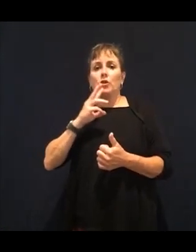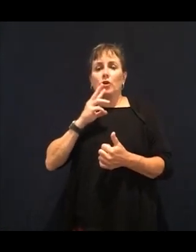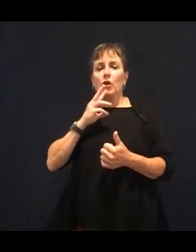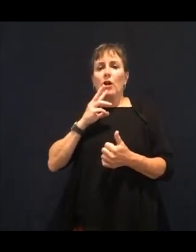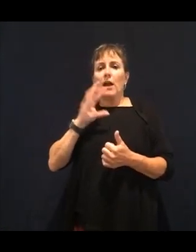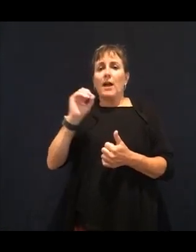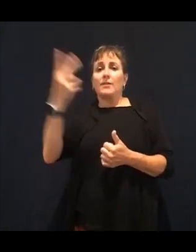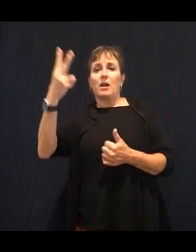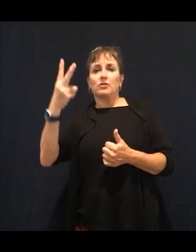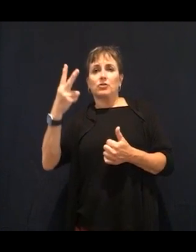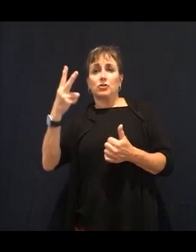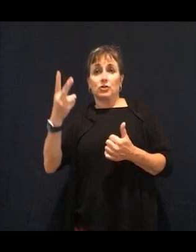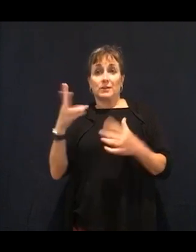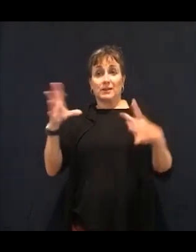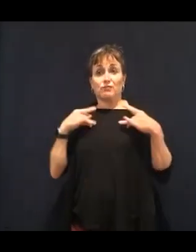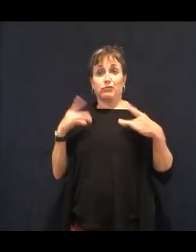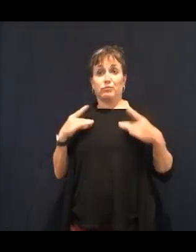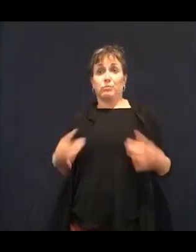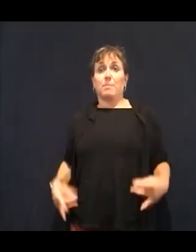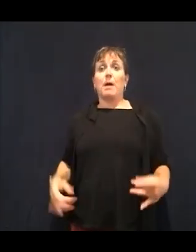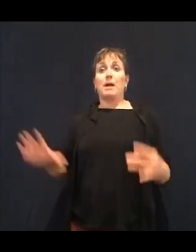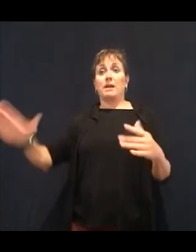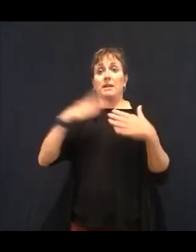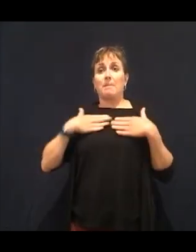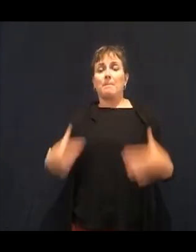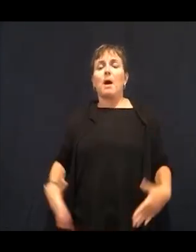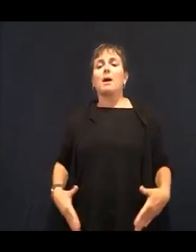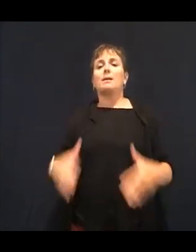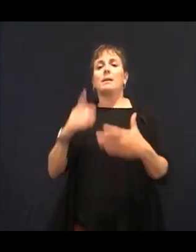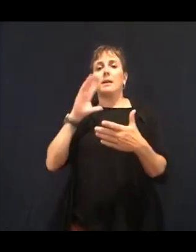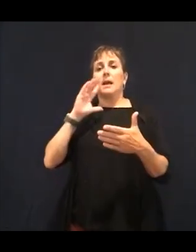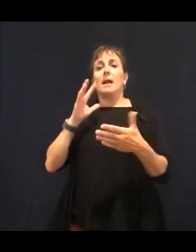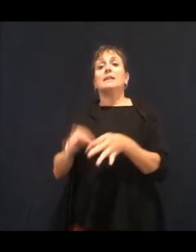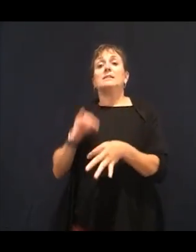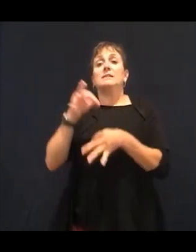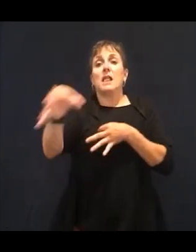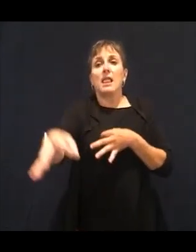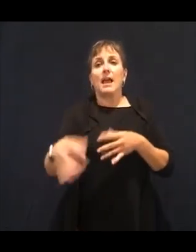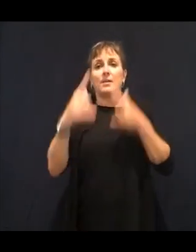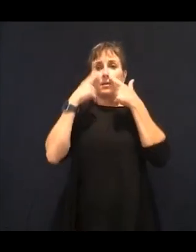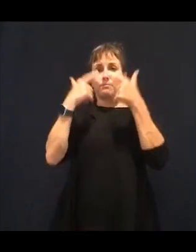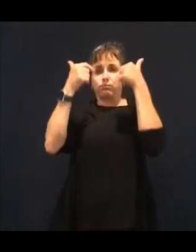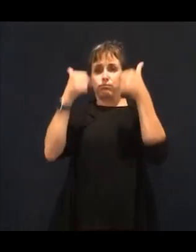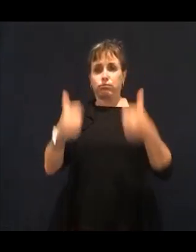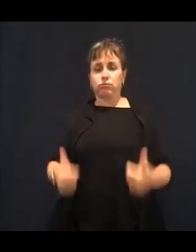of the late stages of age related macular degeneration.